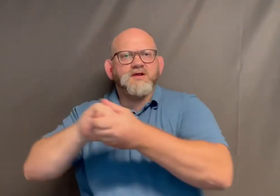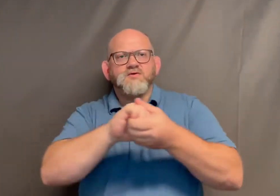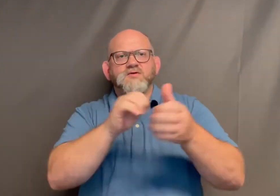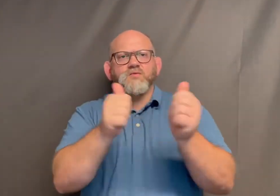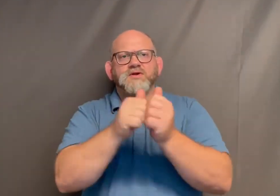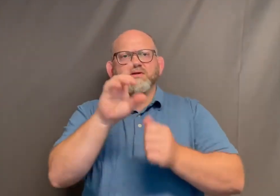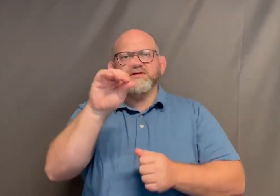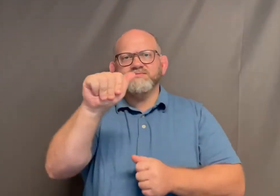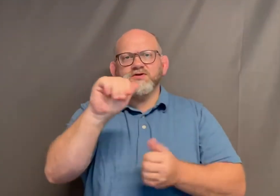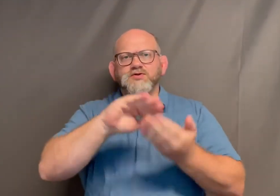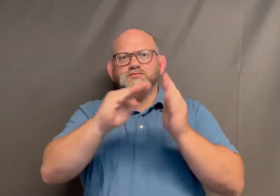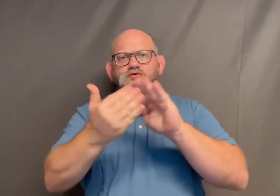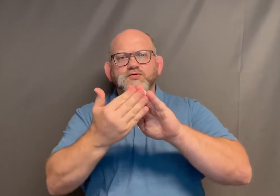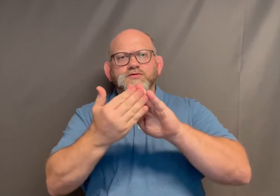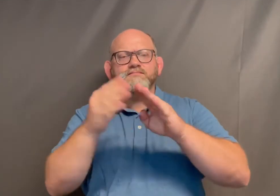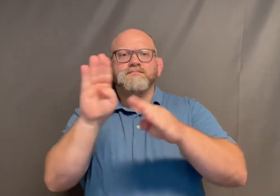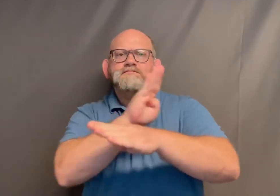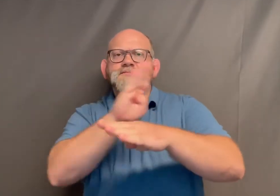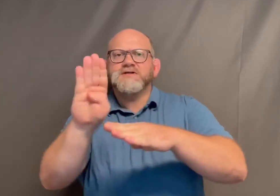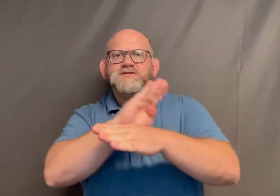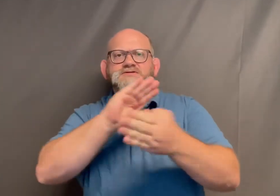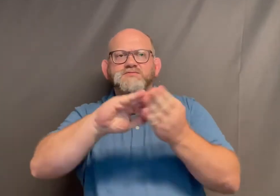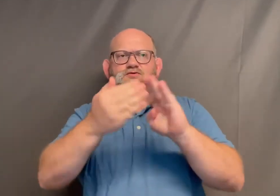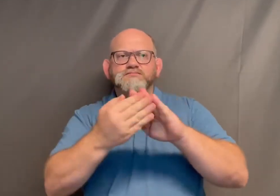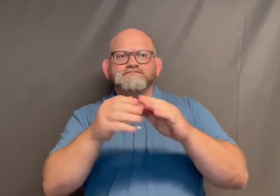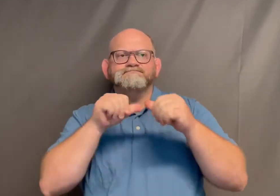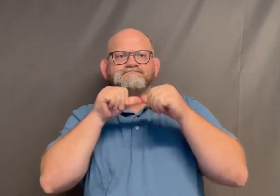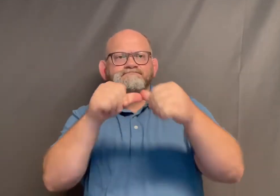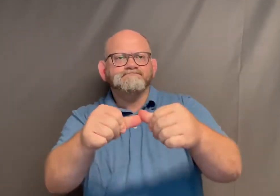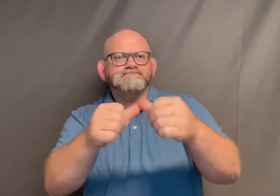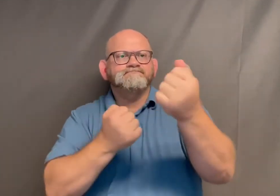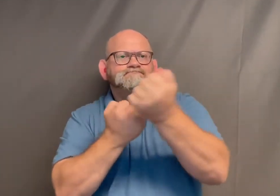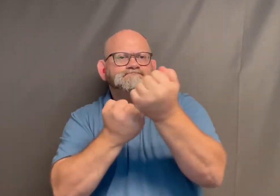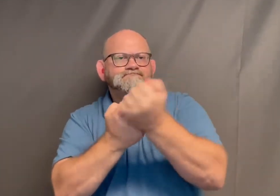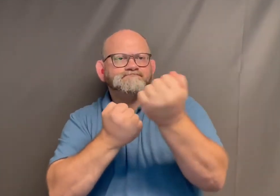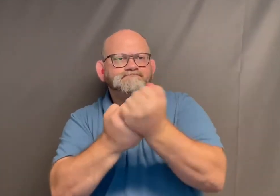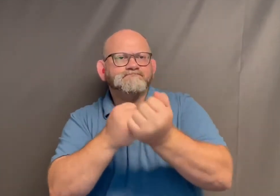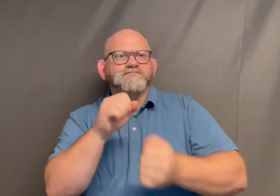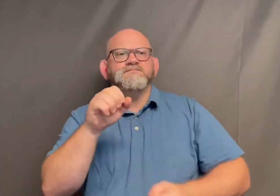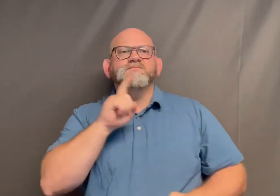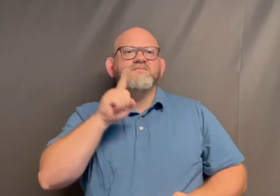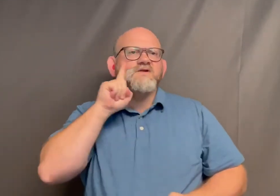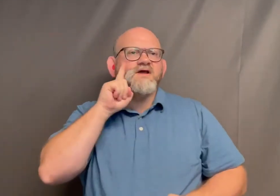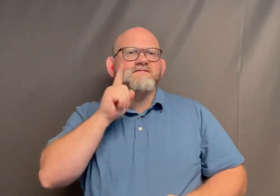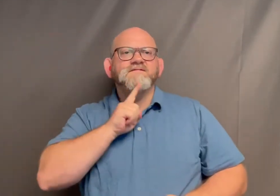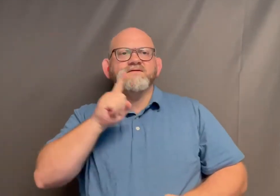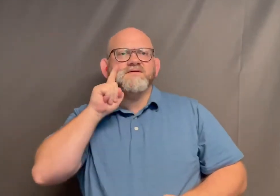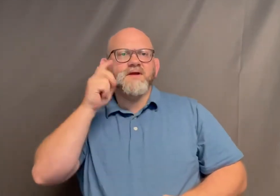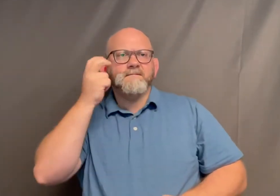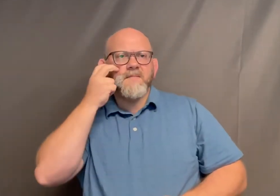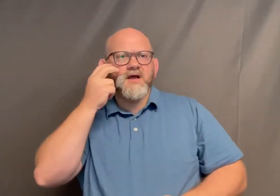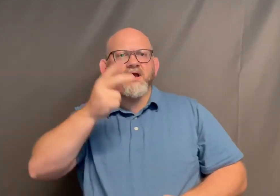with the disability community and business communities to support Deaf, DeafBlind and